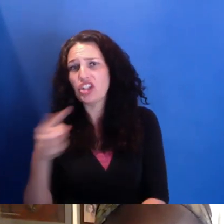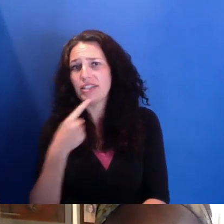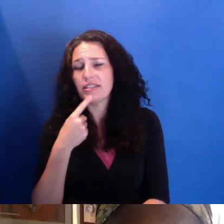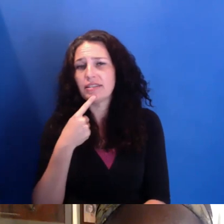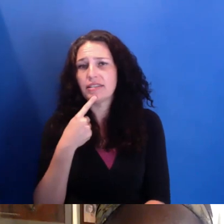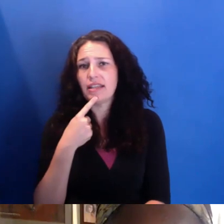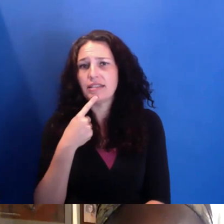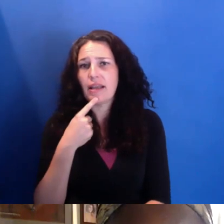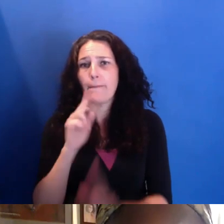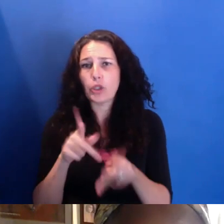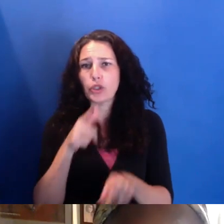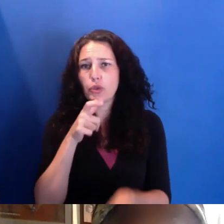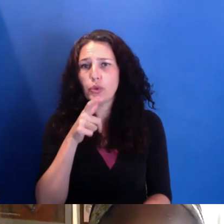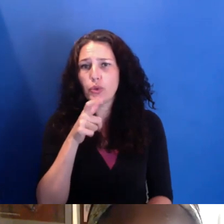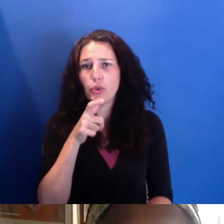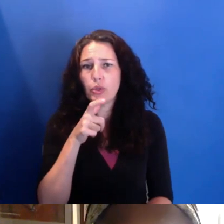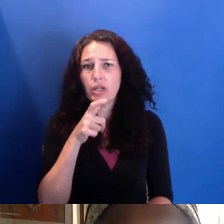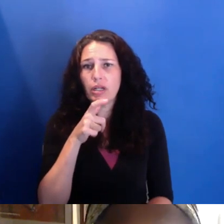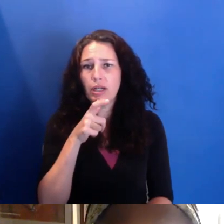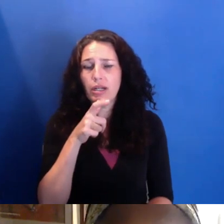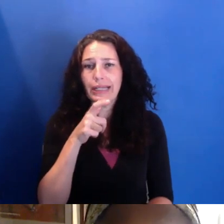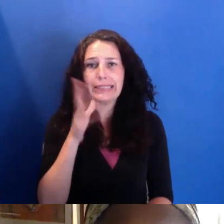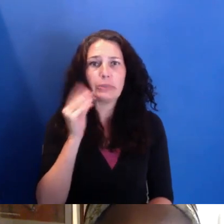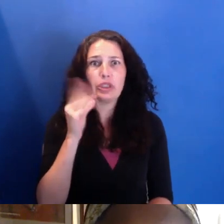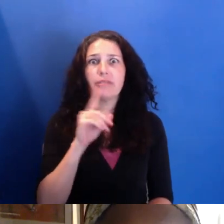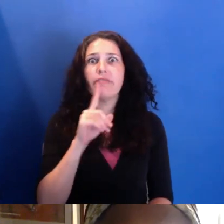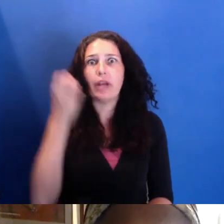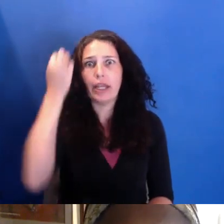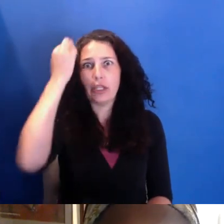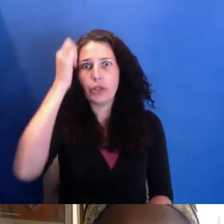Yeah, the film program that I--